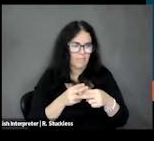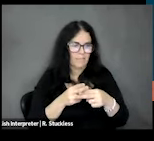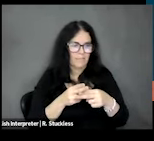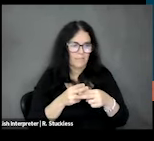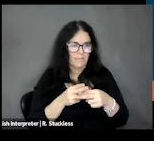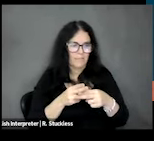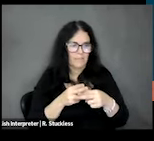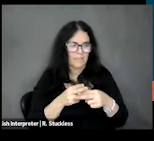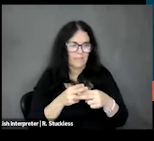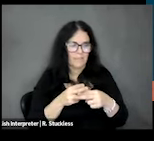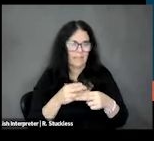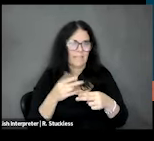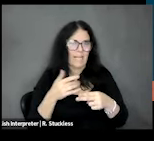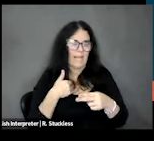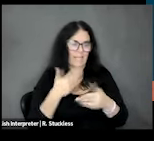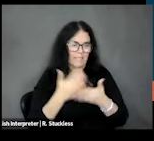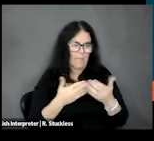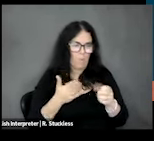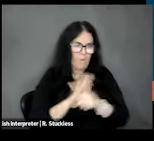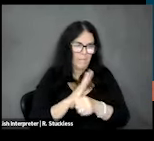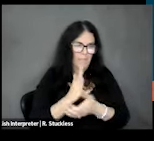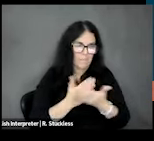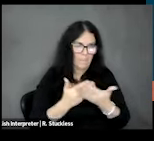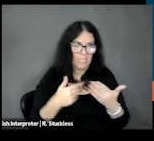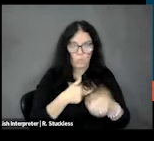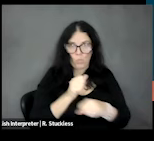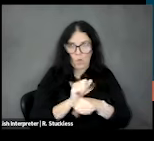lot of overlap in some some of the things we're working on, you know, we're working on the same